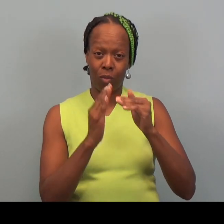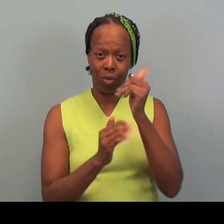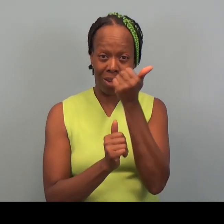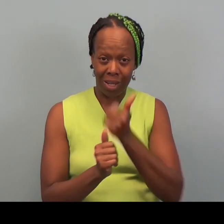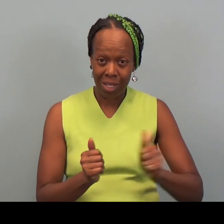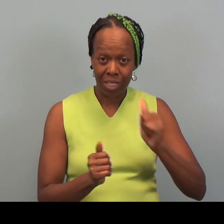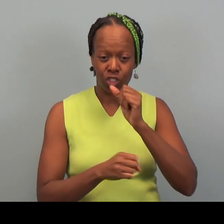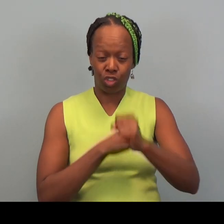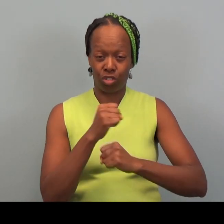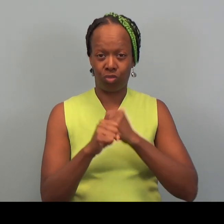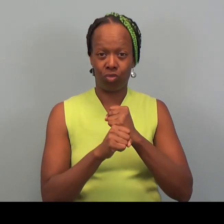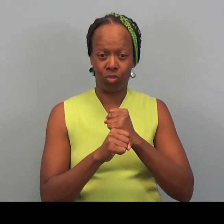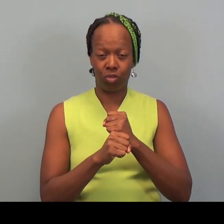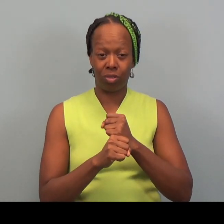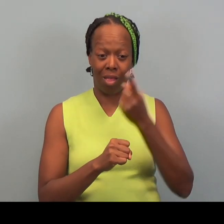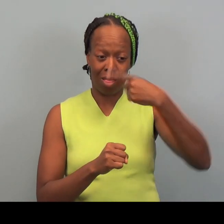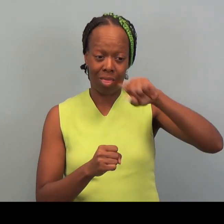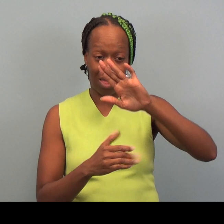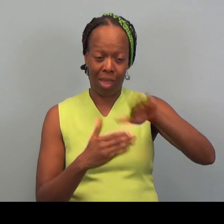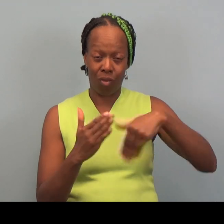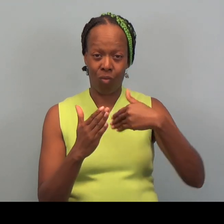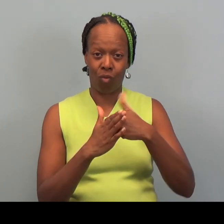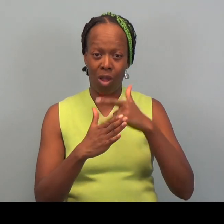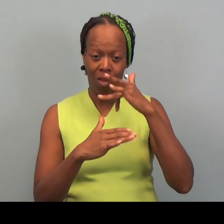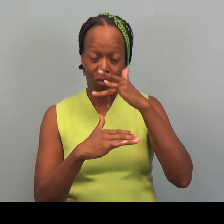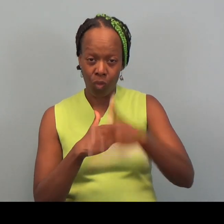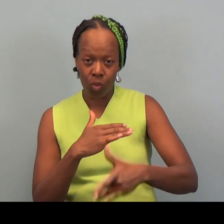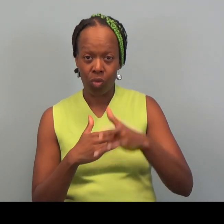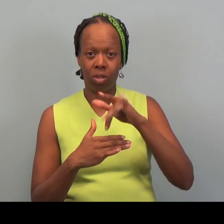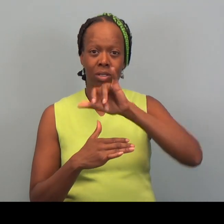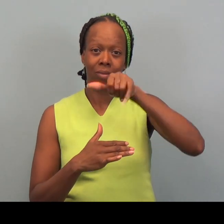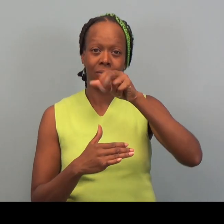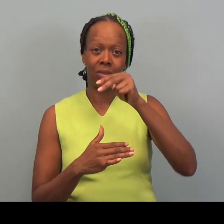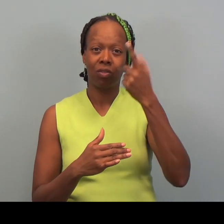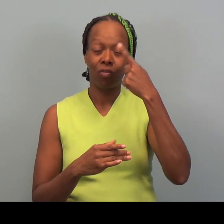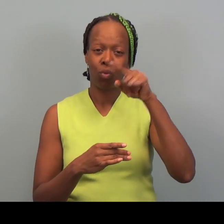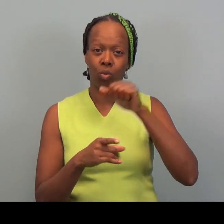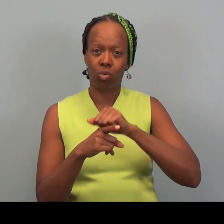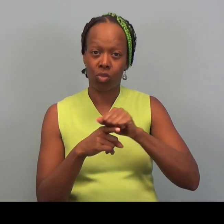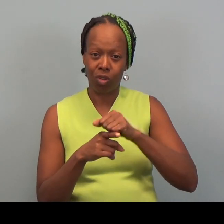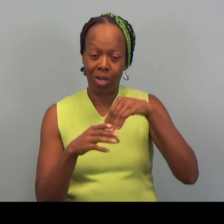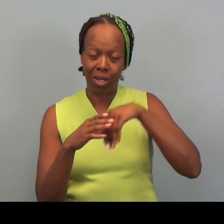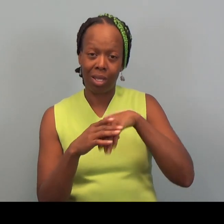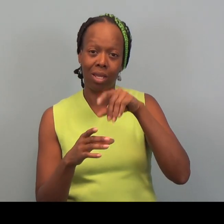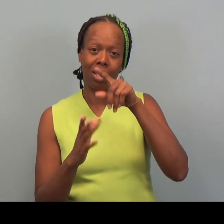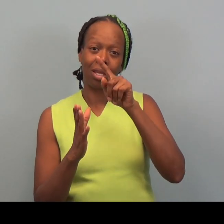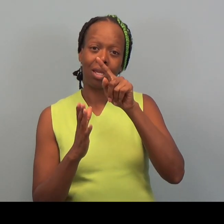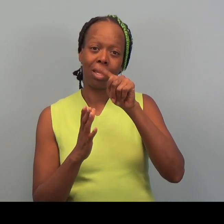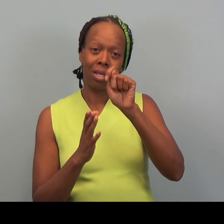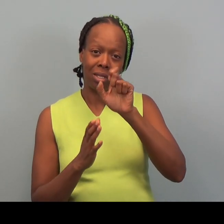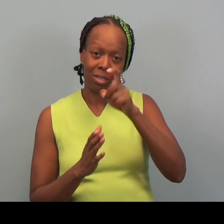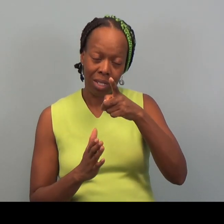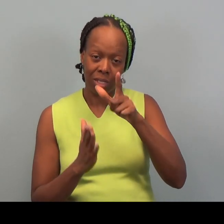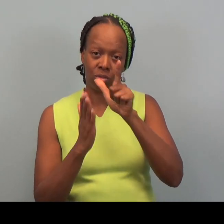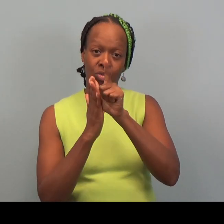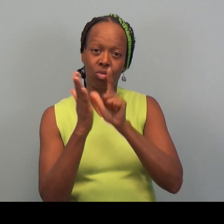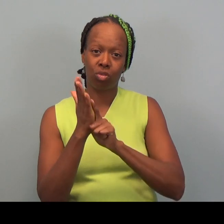They come in early in January and start training In tax law and tax site procedures.